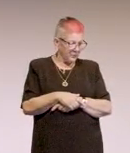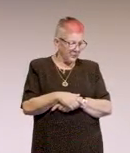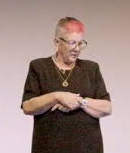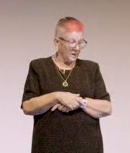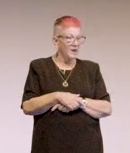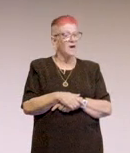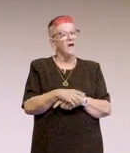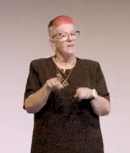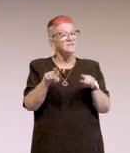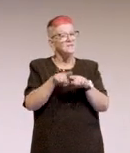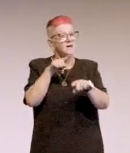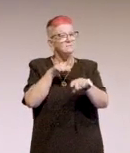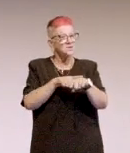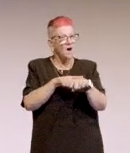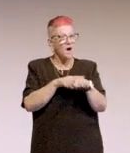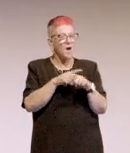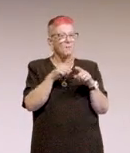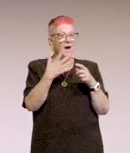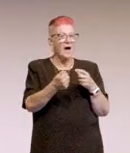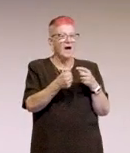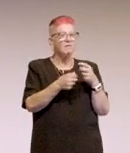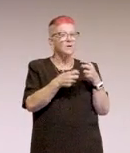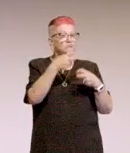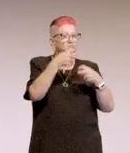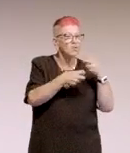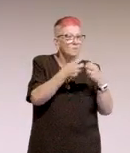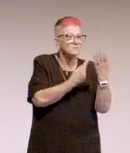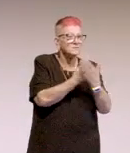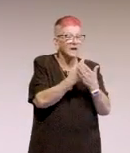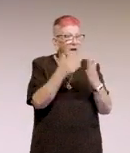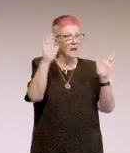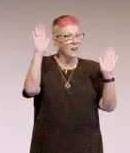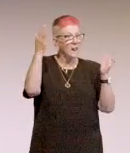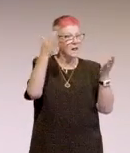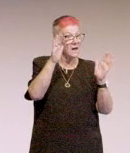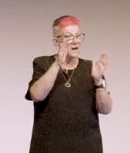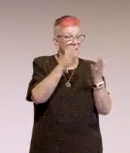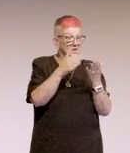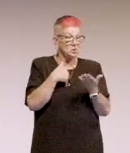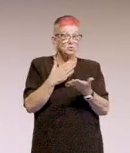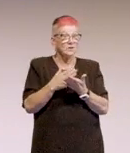And again, the number of defects are reducing. So actually, I haven't raised a defect in the last two weeks.